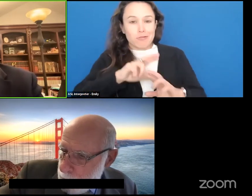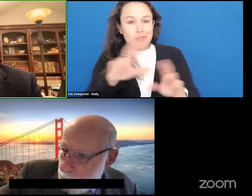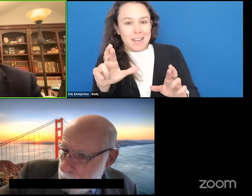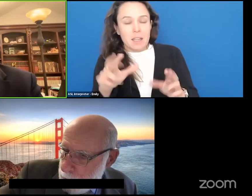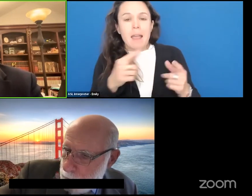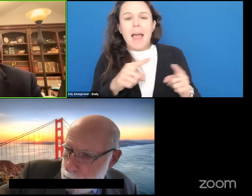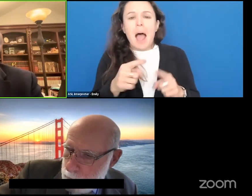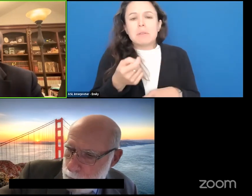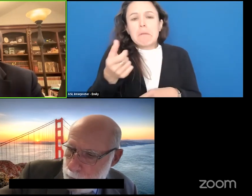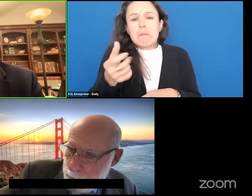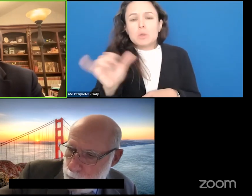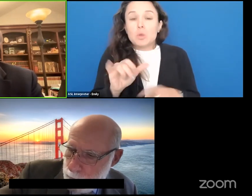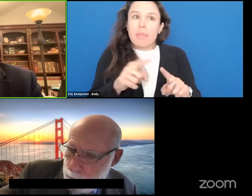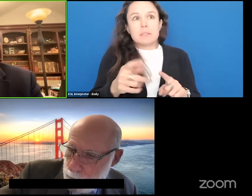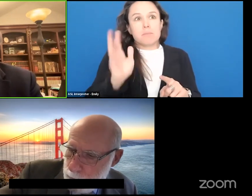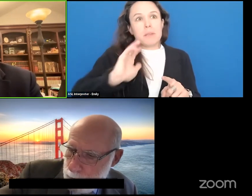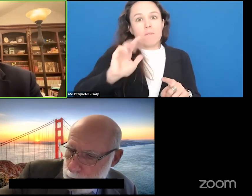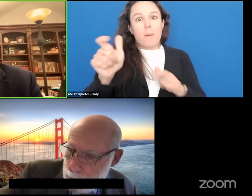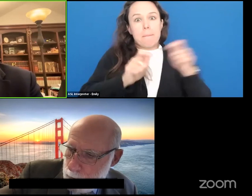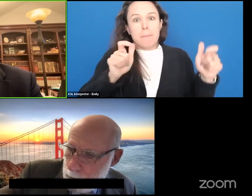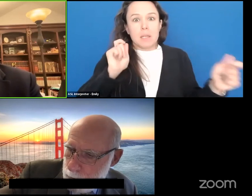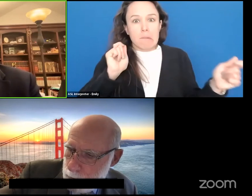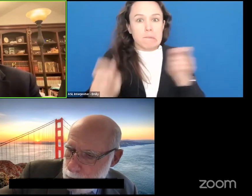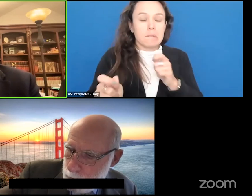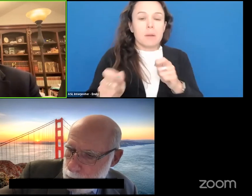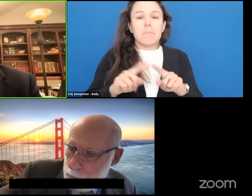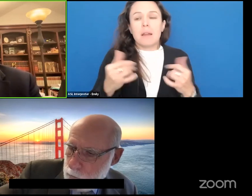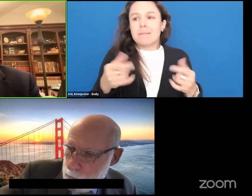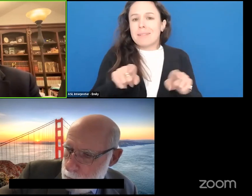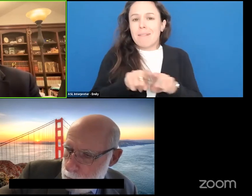This was a mass event but this happens in small ways all the time with people with disabilities